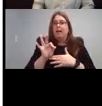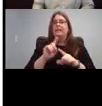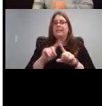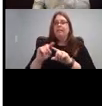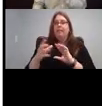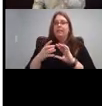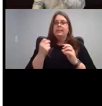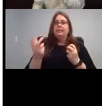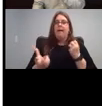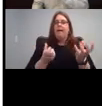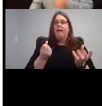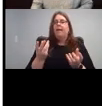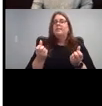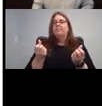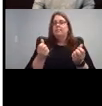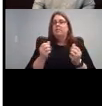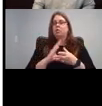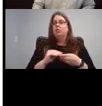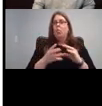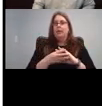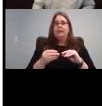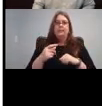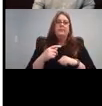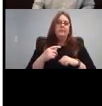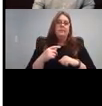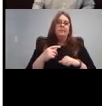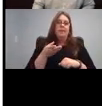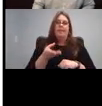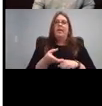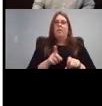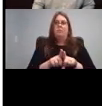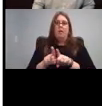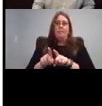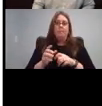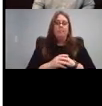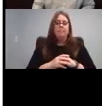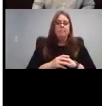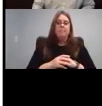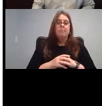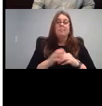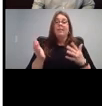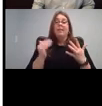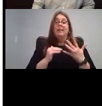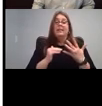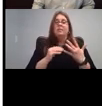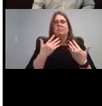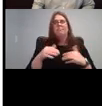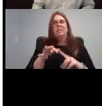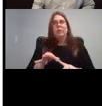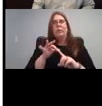That's really nice. This one is really unique.